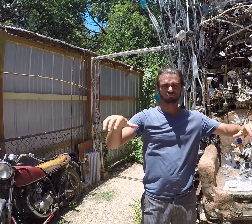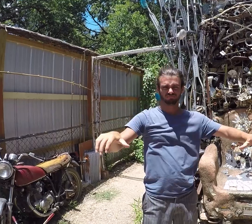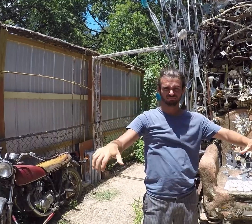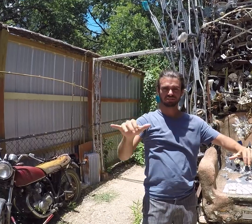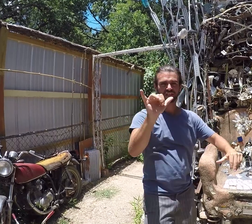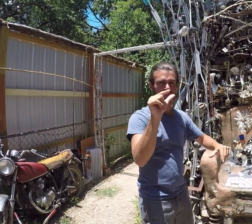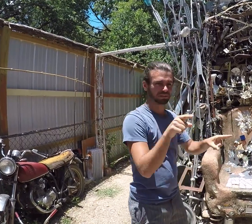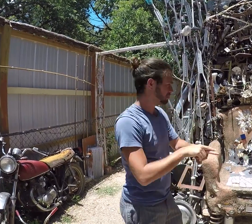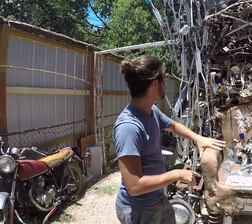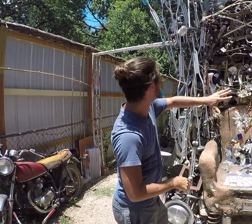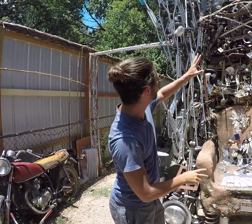This is similar to that chair!